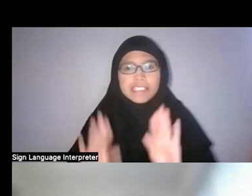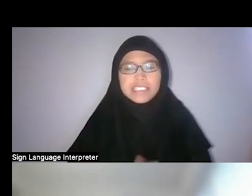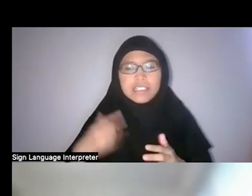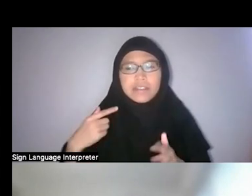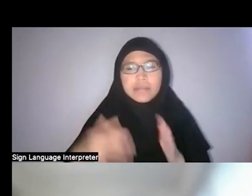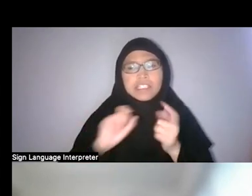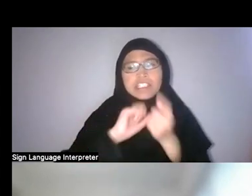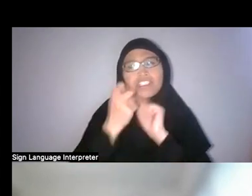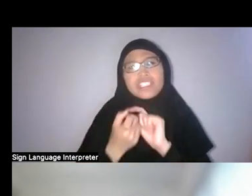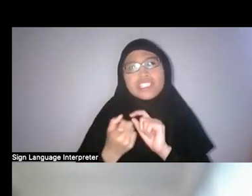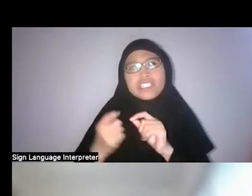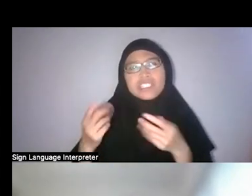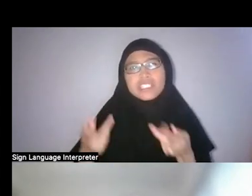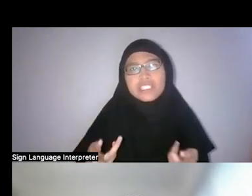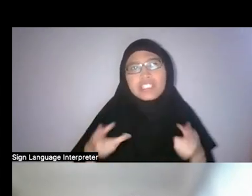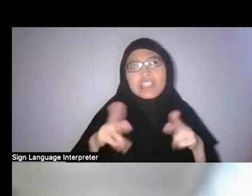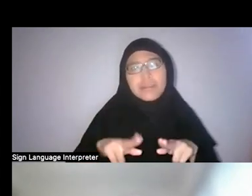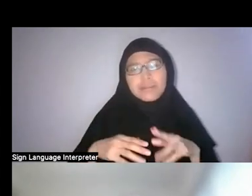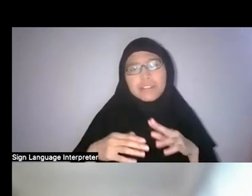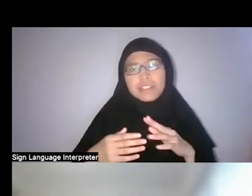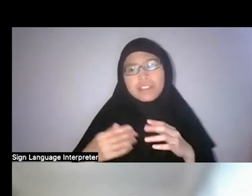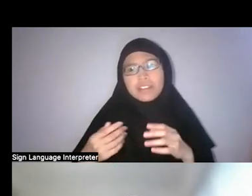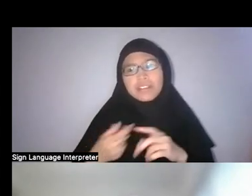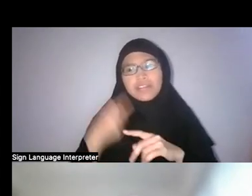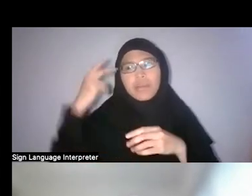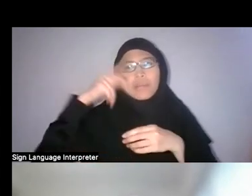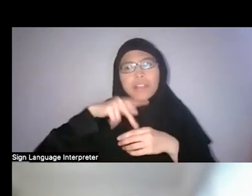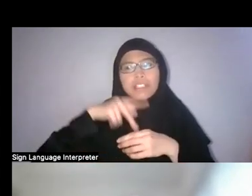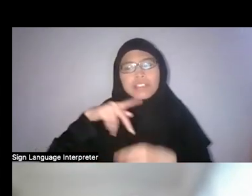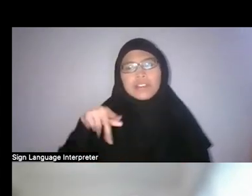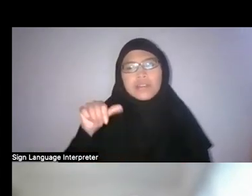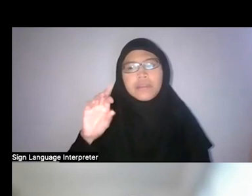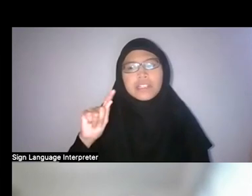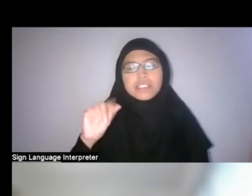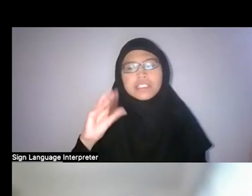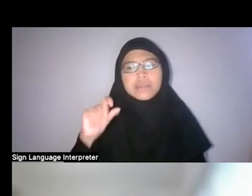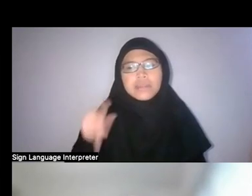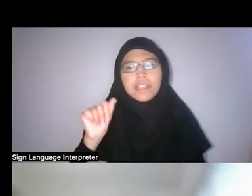that has been brought about by participatory politics, in that sense.